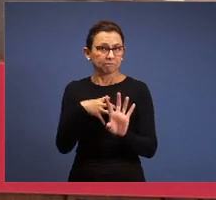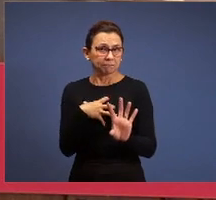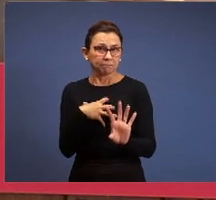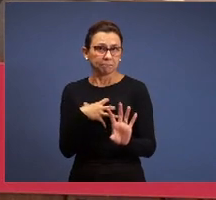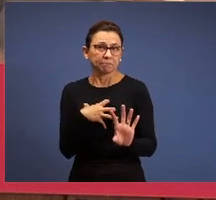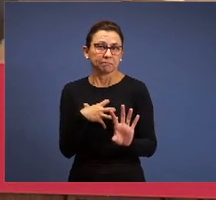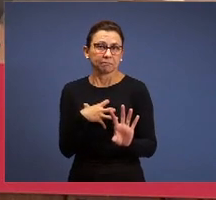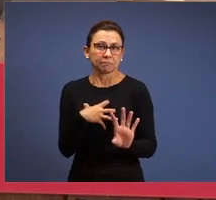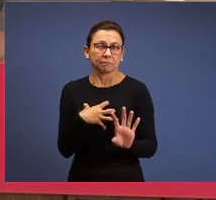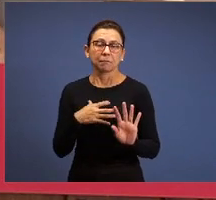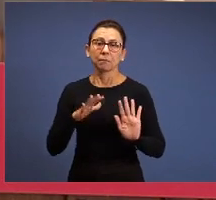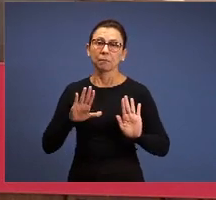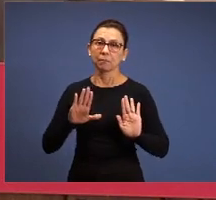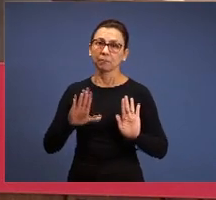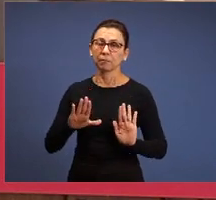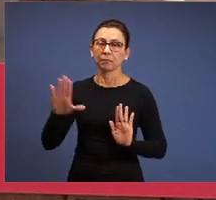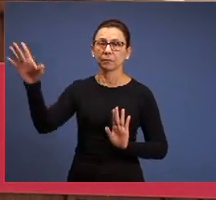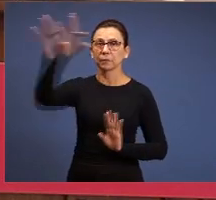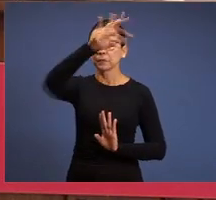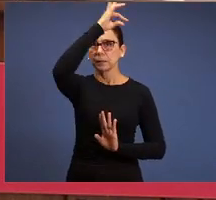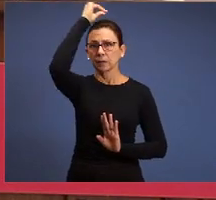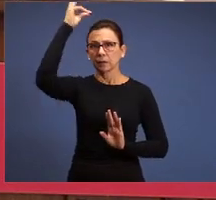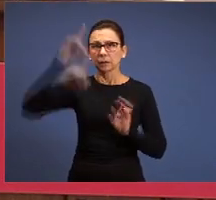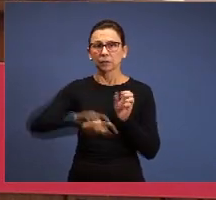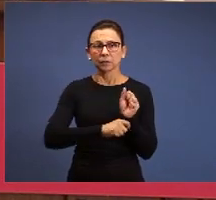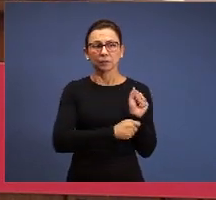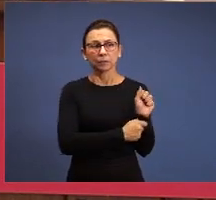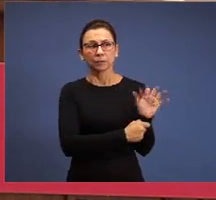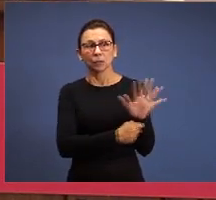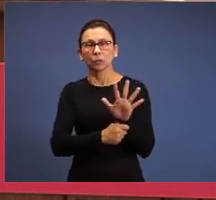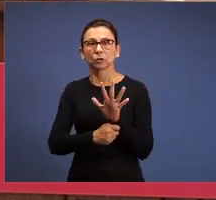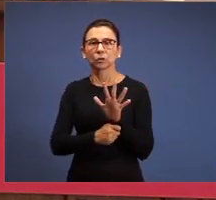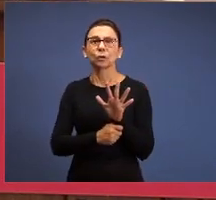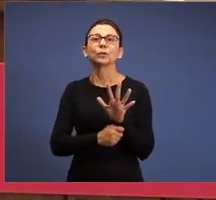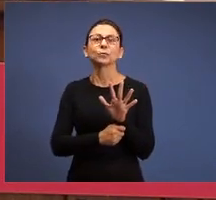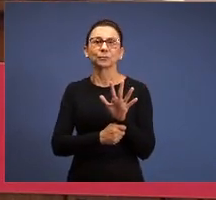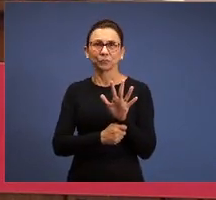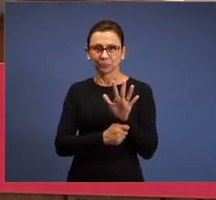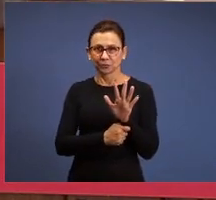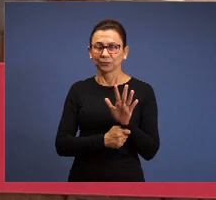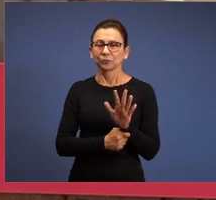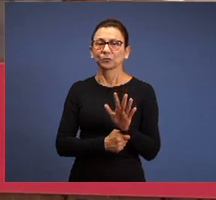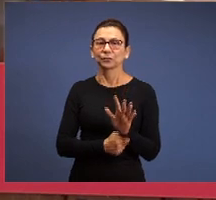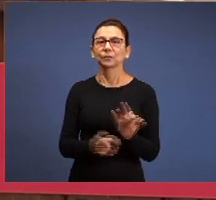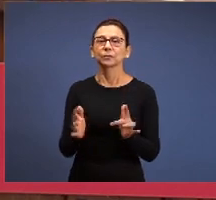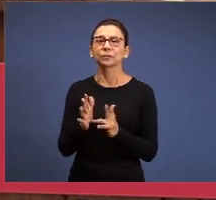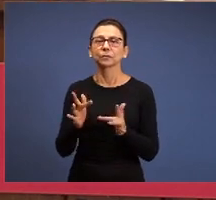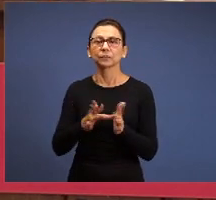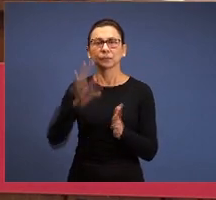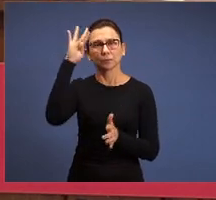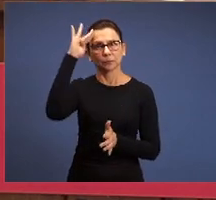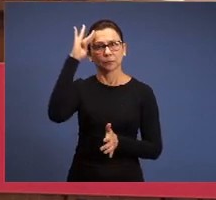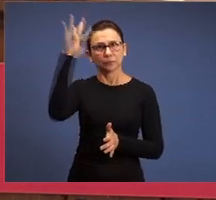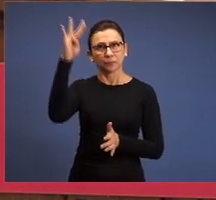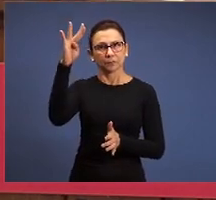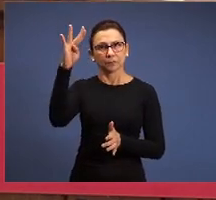the wealth where Jesus is on the center of everything and when we read the book,